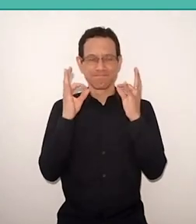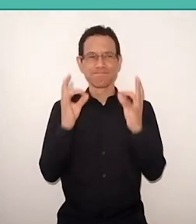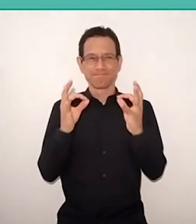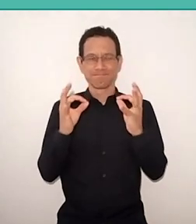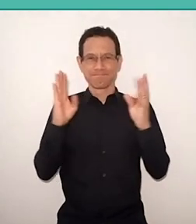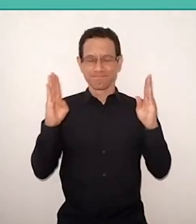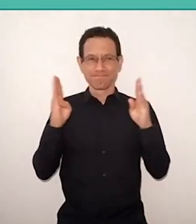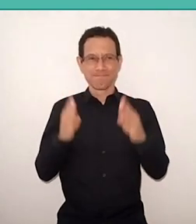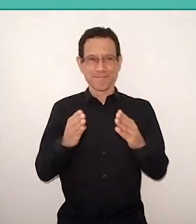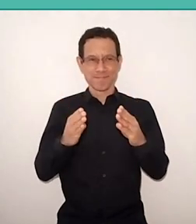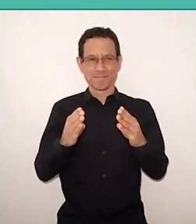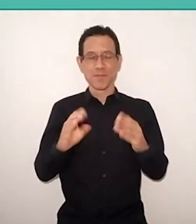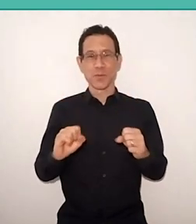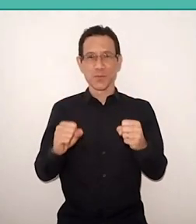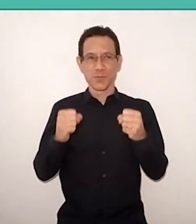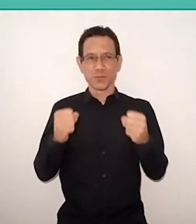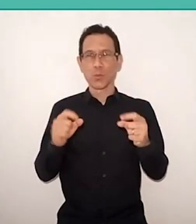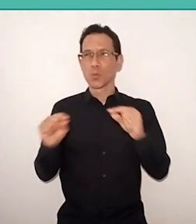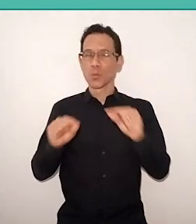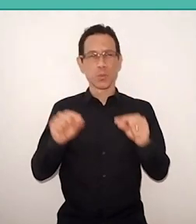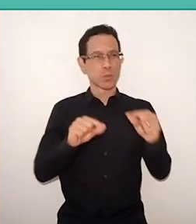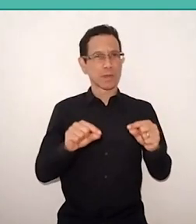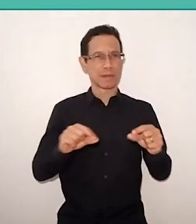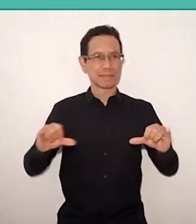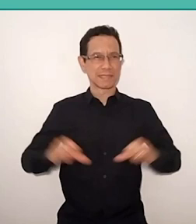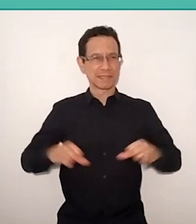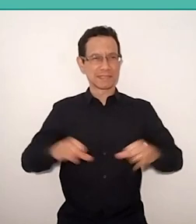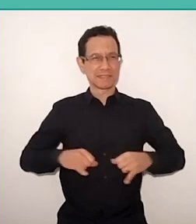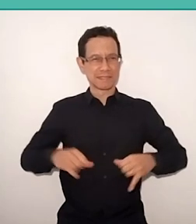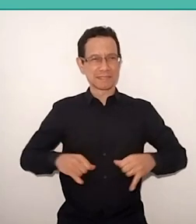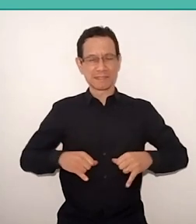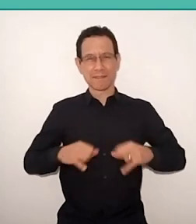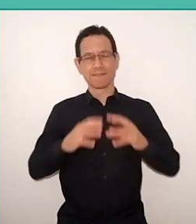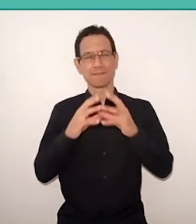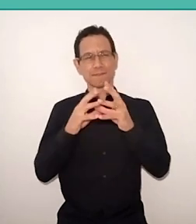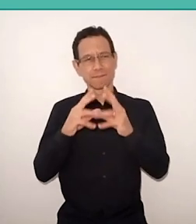seeking to alleviate suffering, intensify the dialogue, sharing ideas